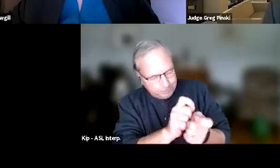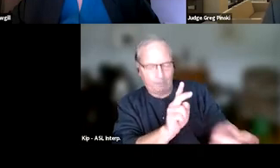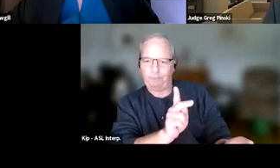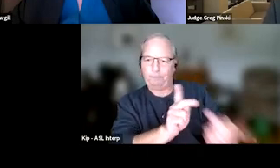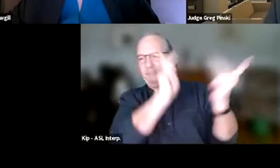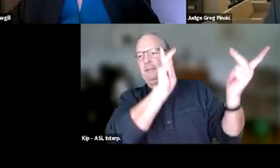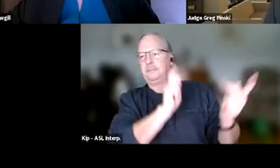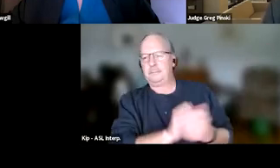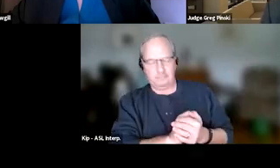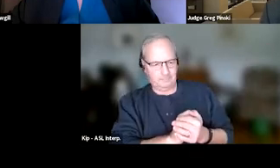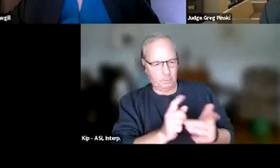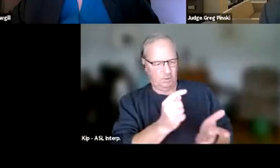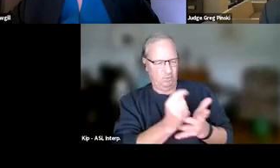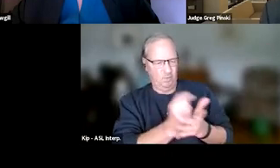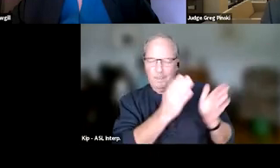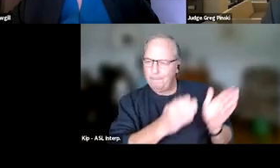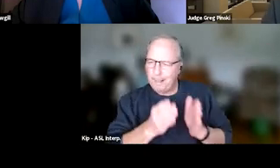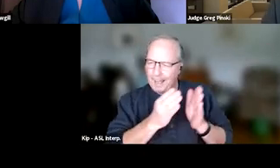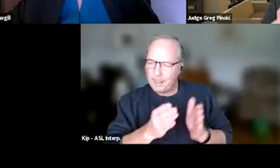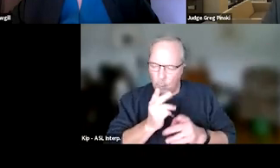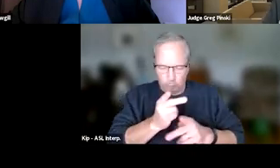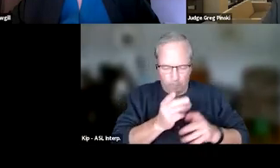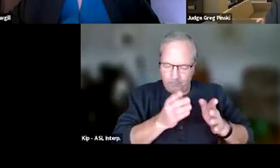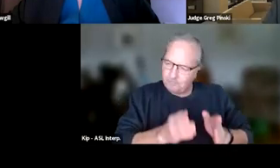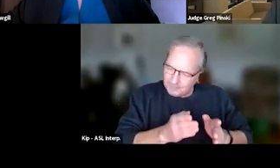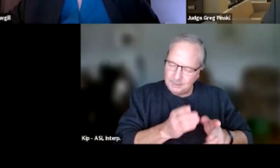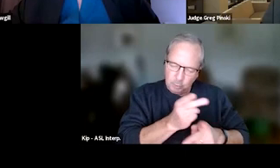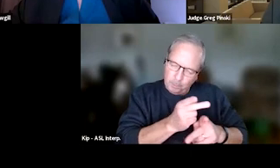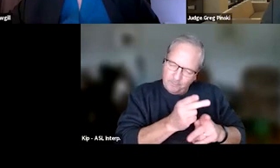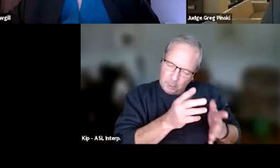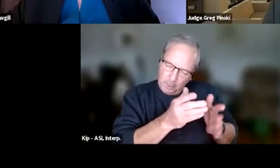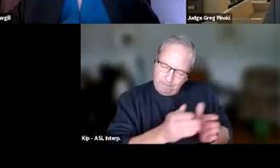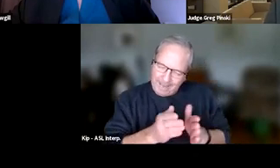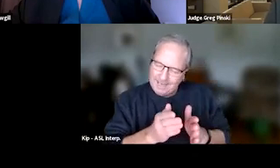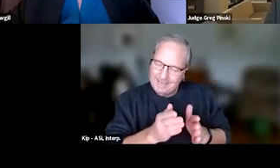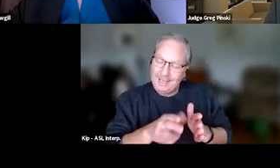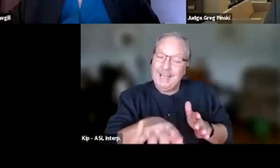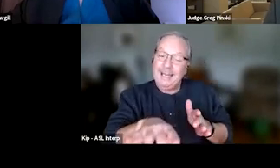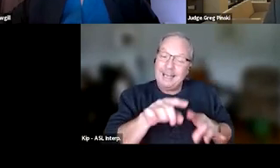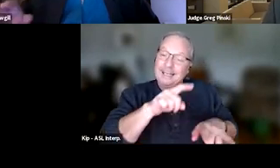to a treatment plan or a supervision plan. Those are all things that take time to accomplish.